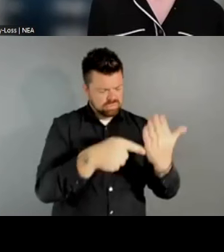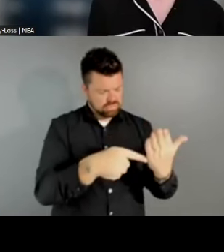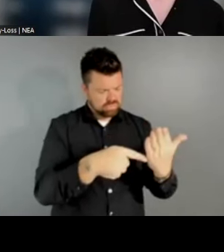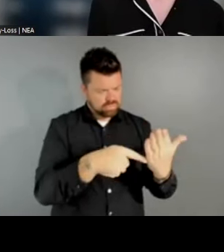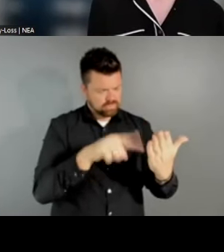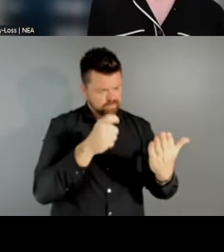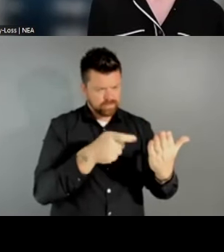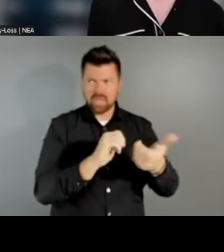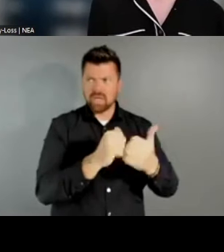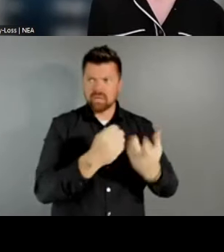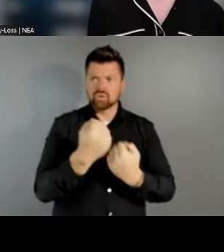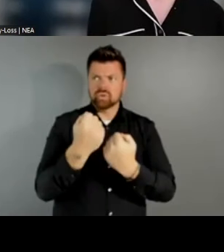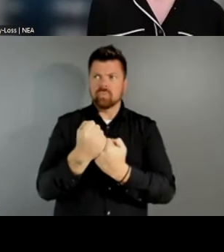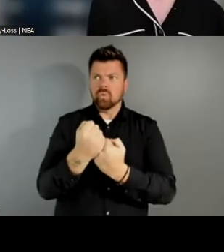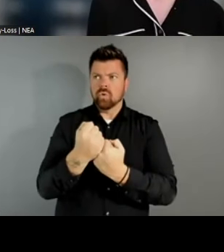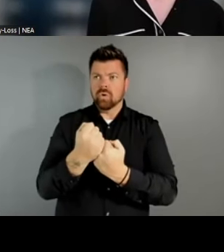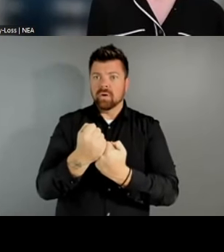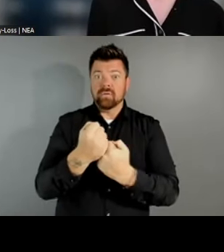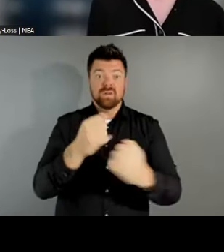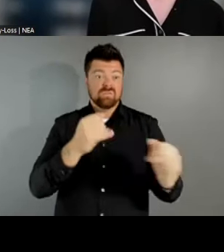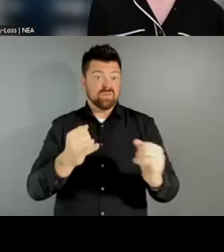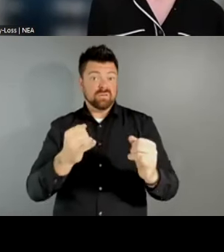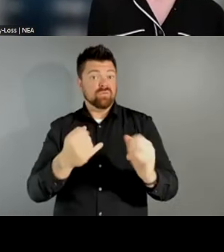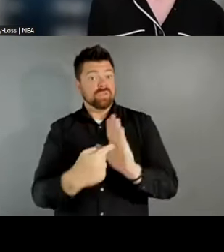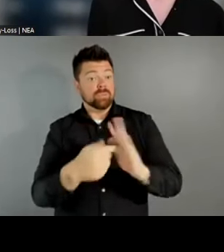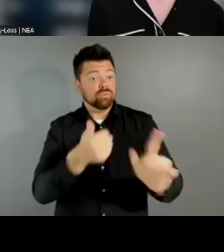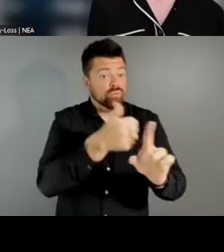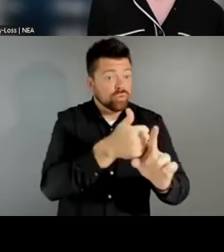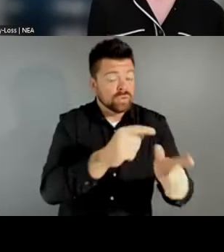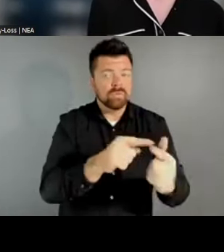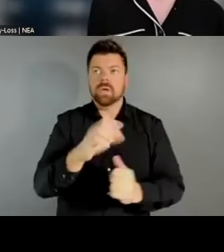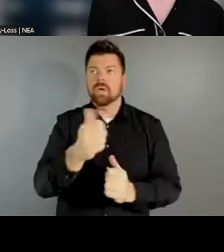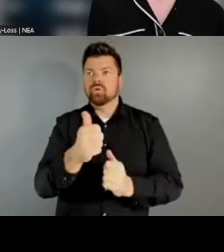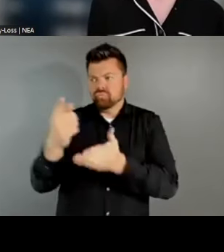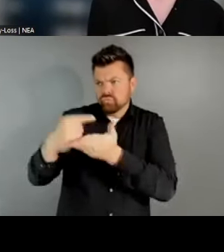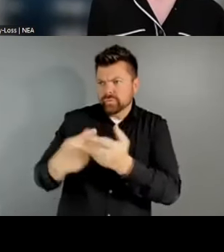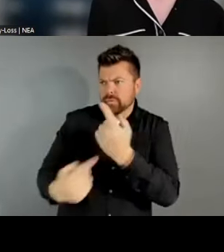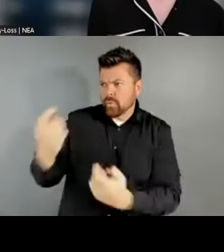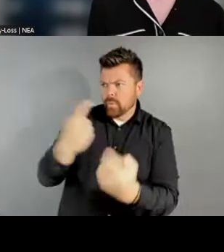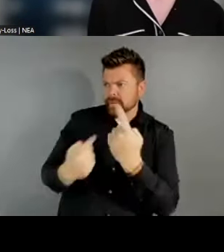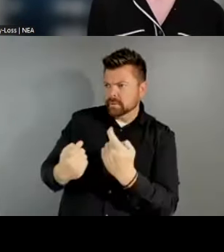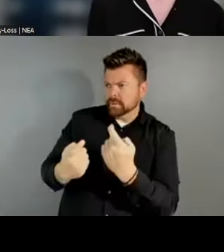yourself? And what research questions or lines of inquiry are the most important or actionable from